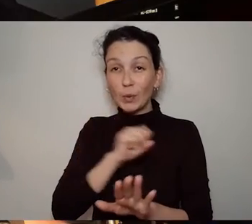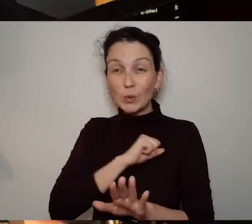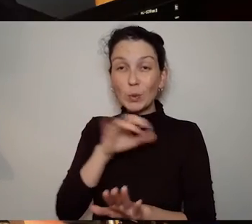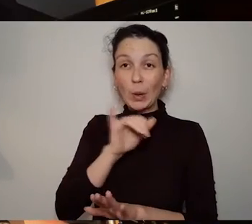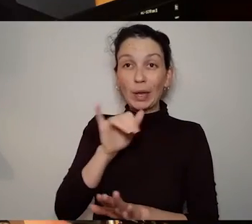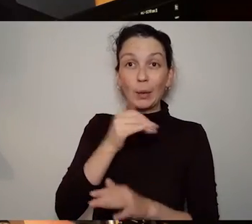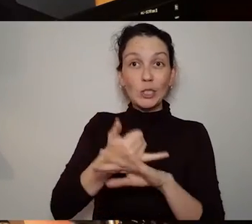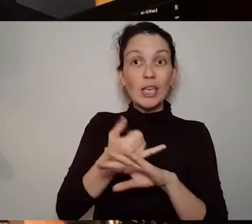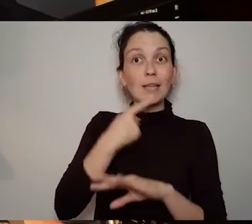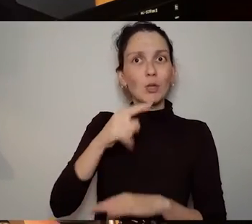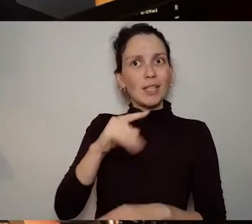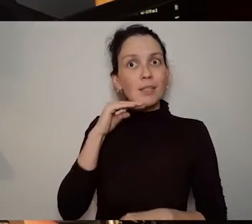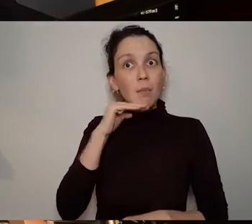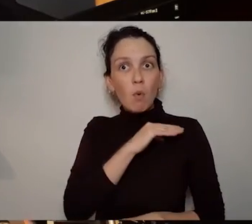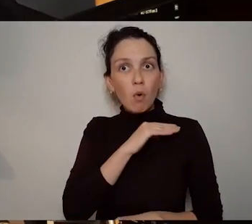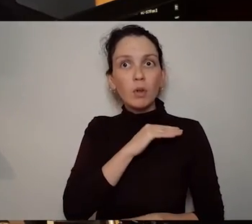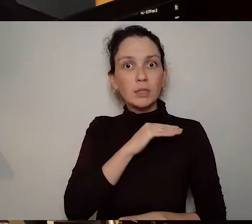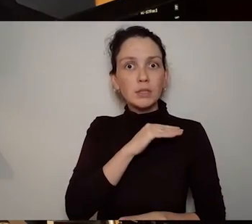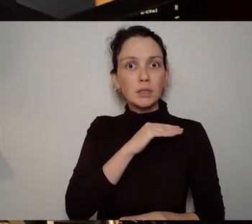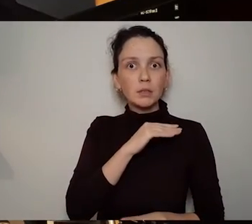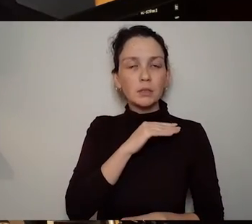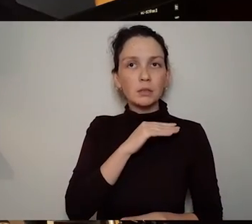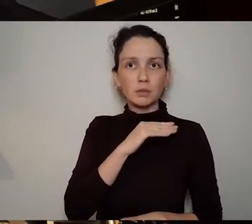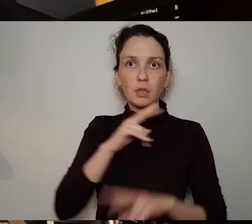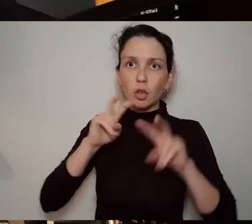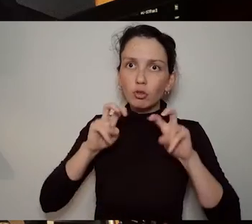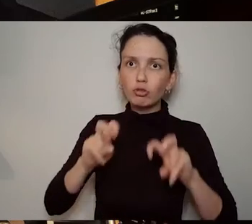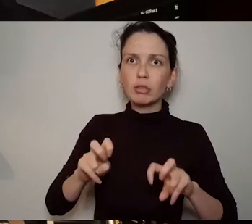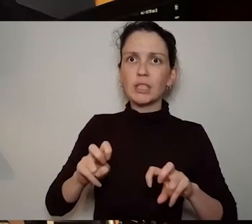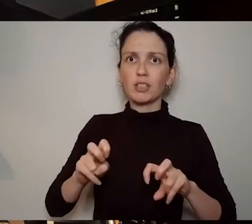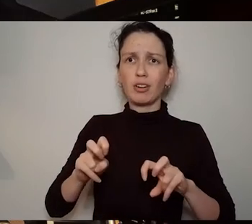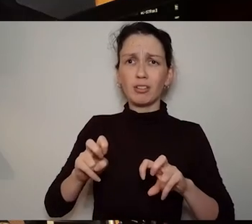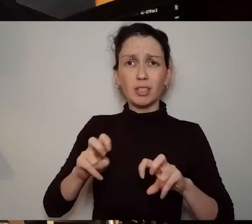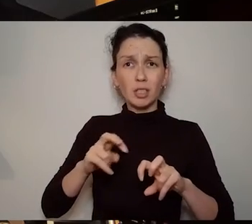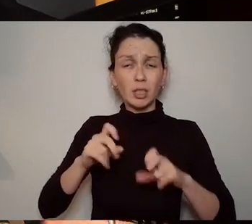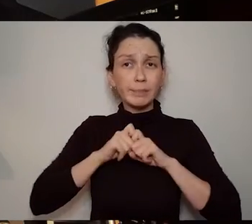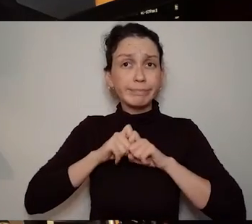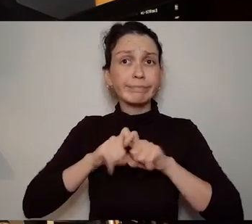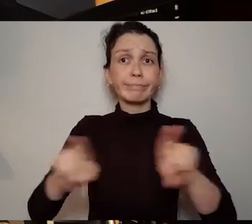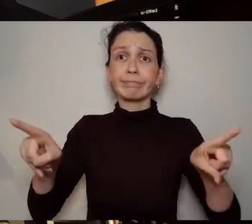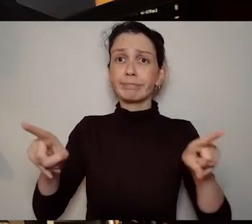Excellent. Well to Una Jenny and Kate thank you very very much for speaking with me today